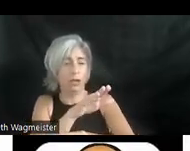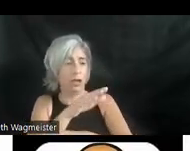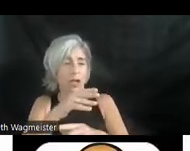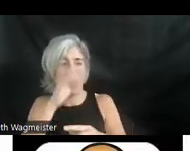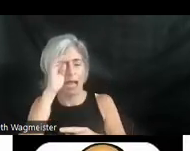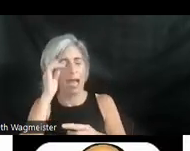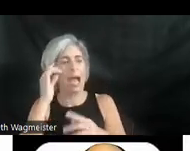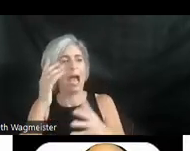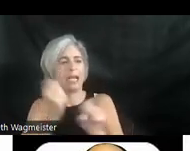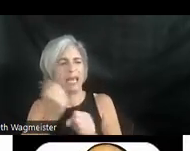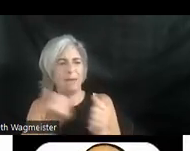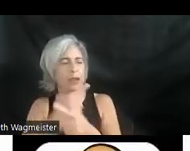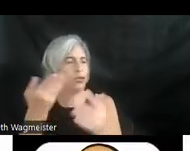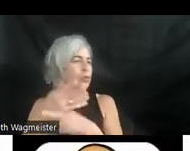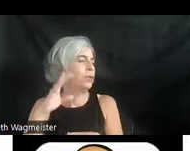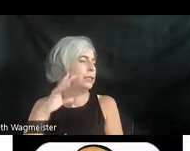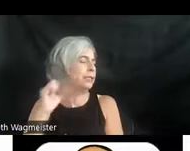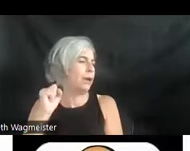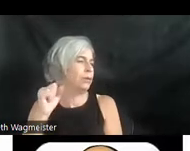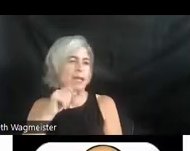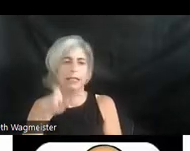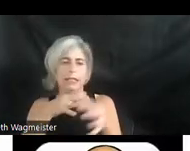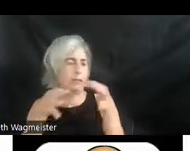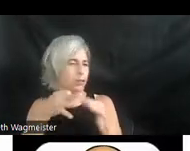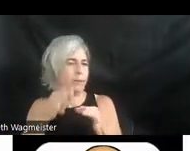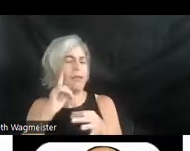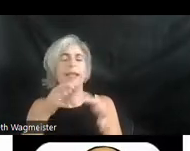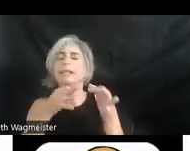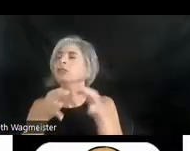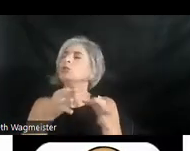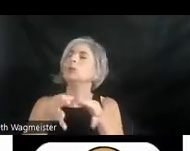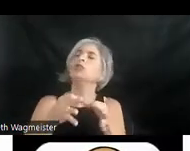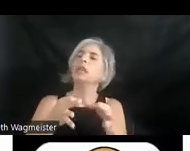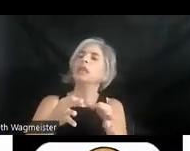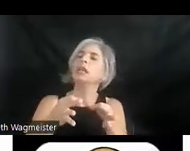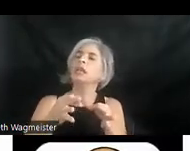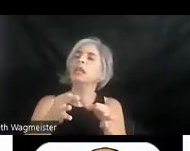the sound. It doesn't need to be described. I think description, you know, it just makes